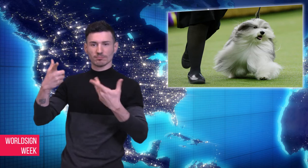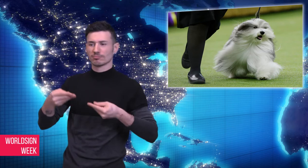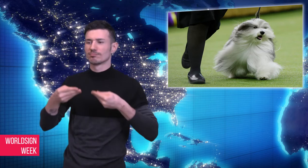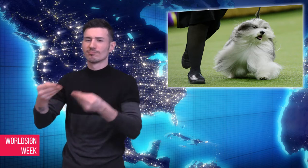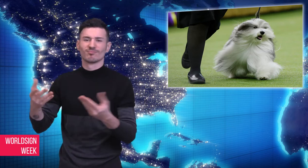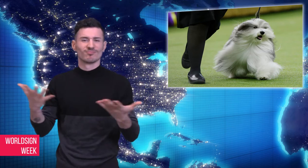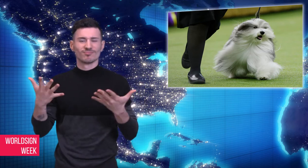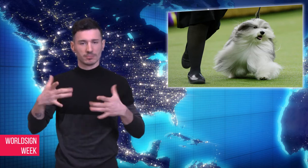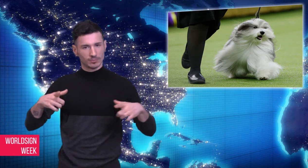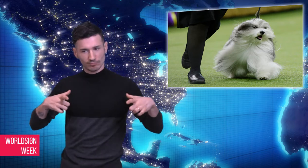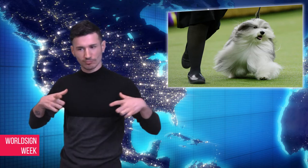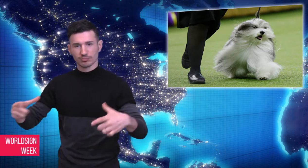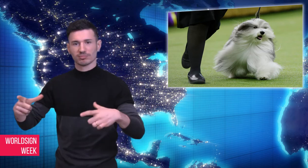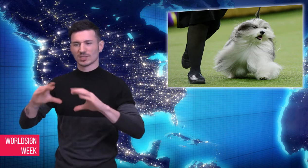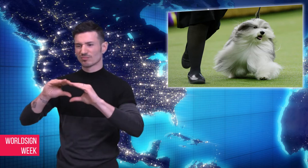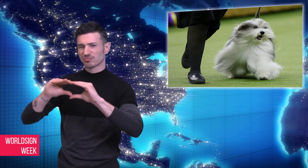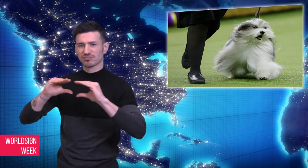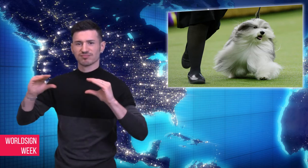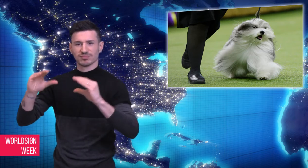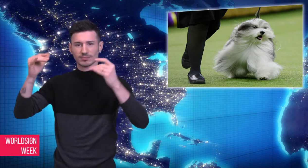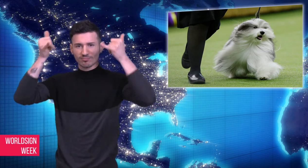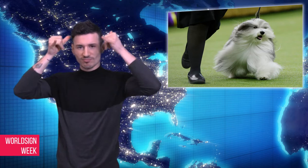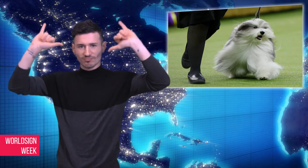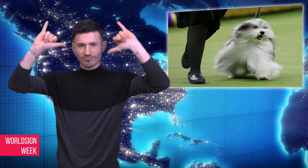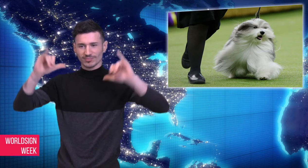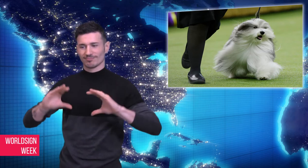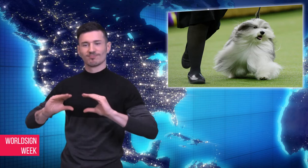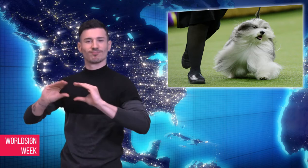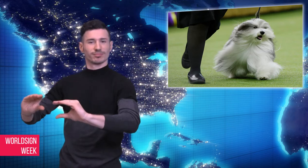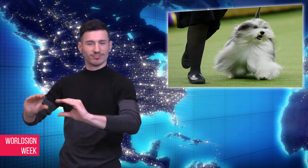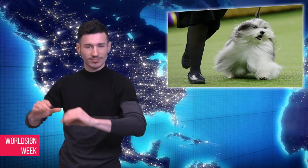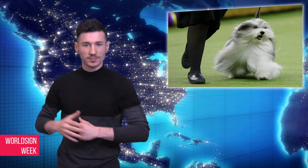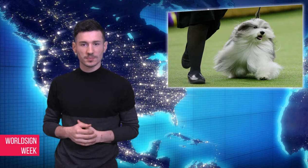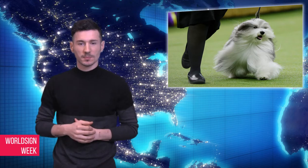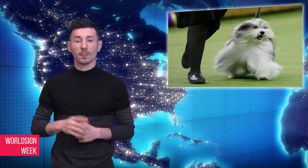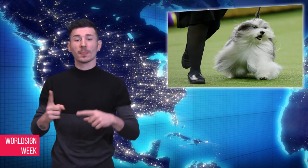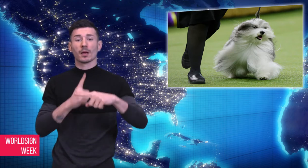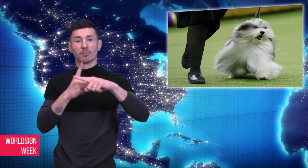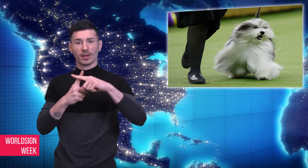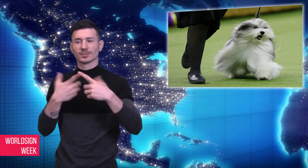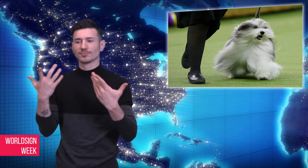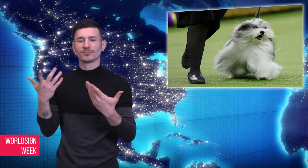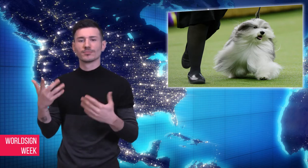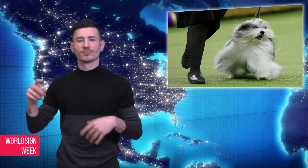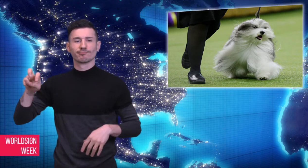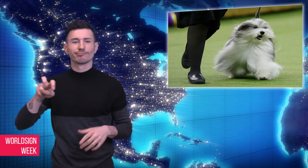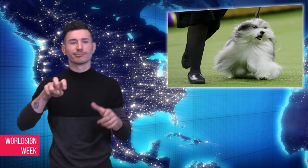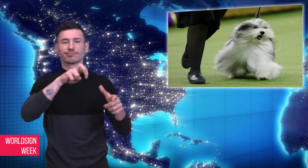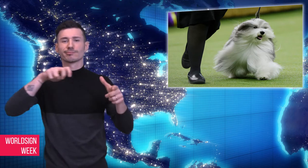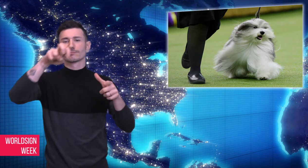Havanese named Bono. King was treated to a steak lunch and a